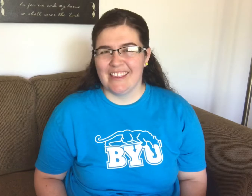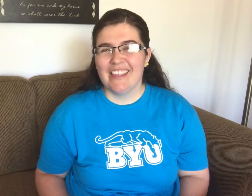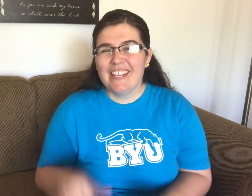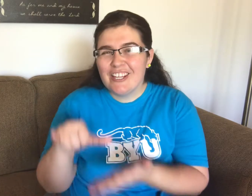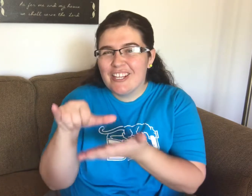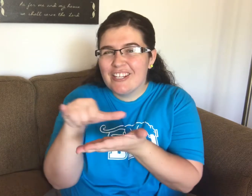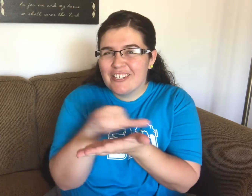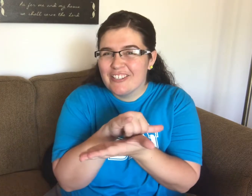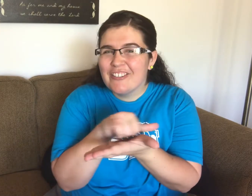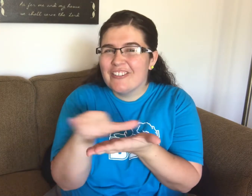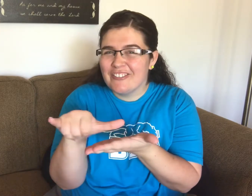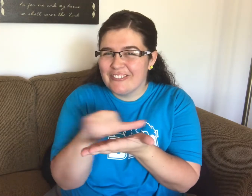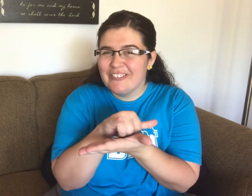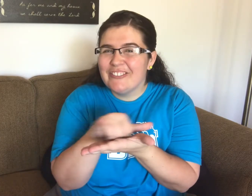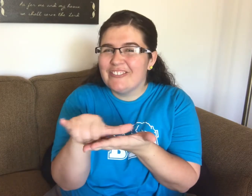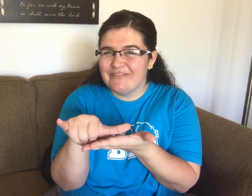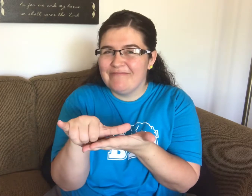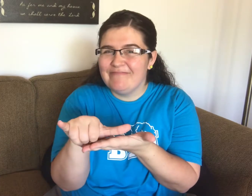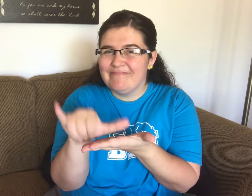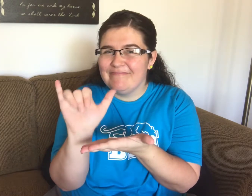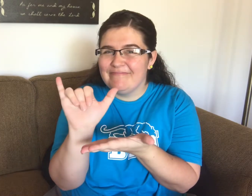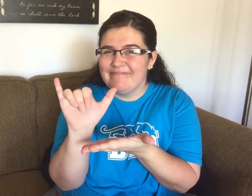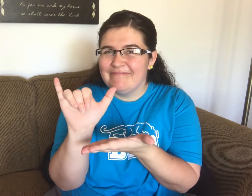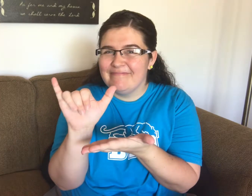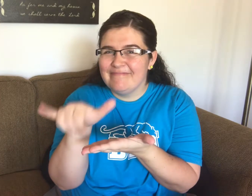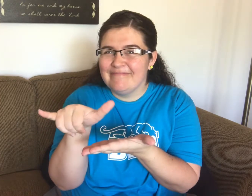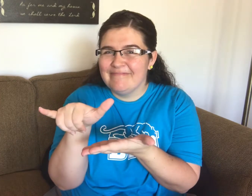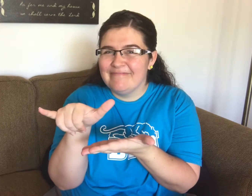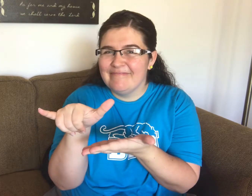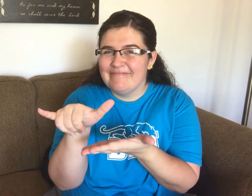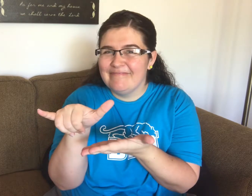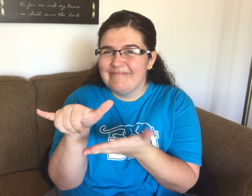German Sign Language for YOUTUBE